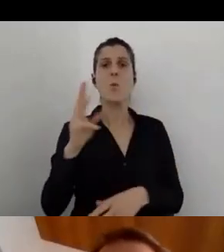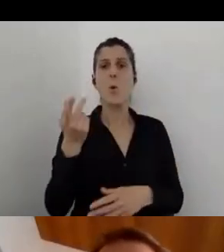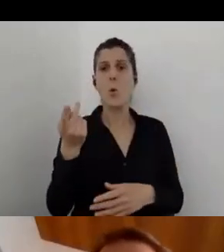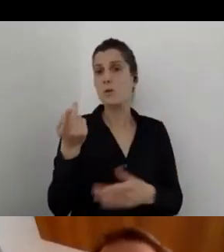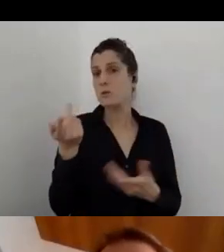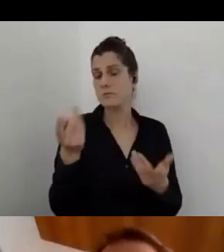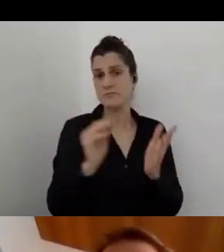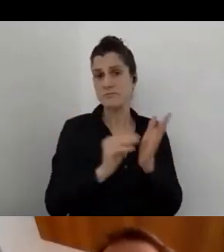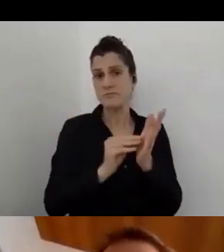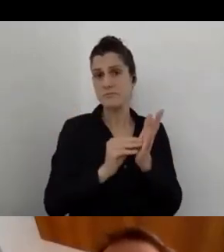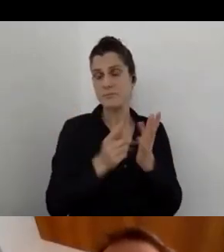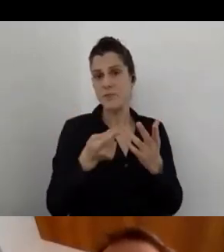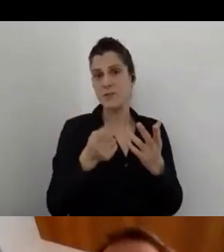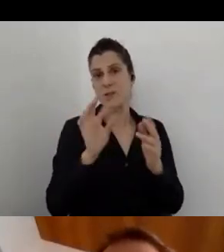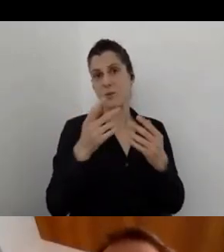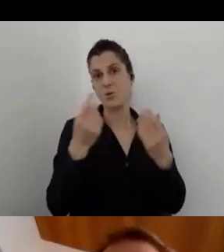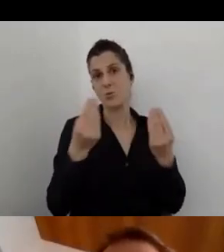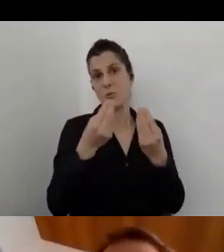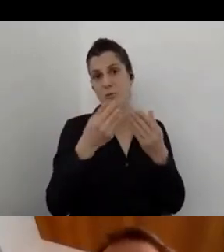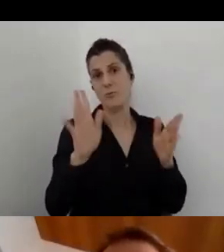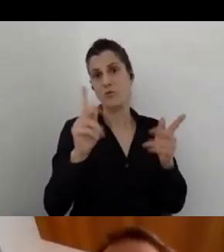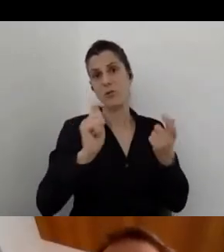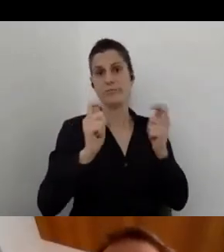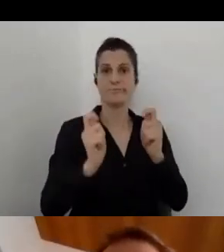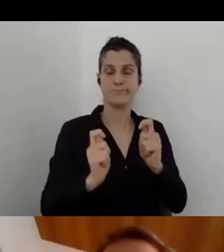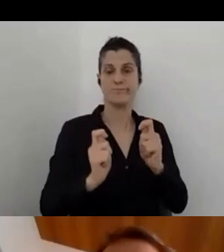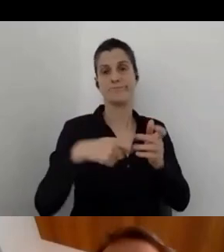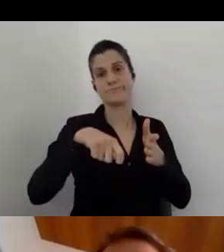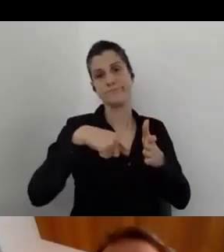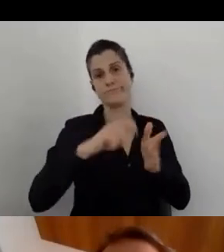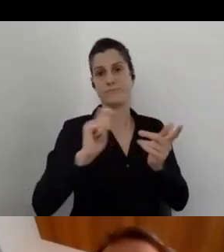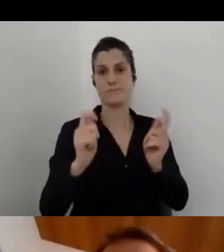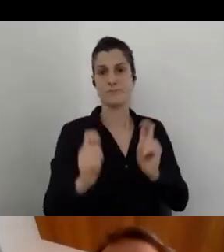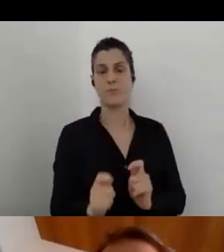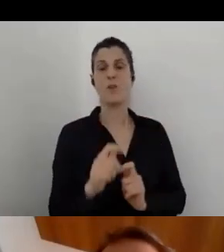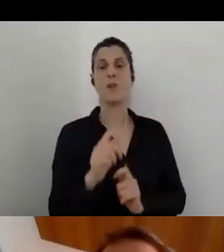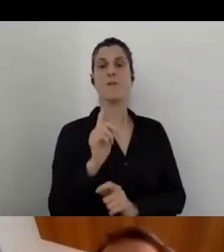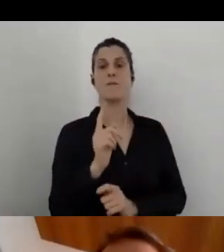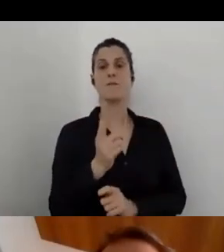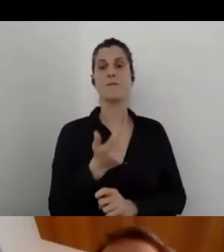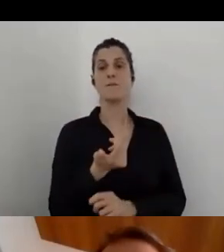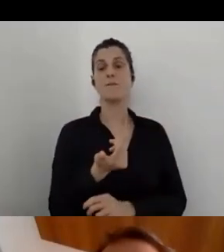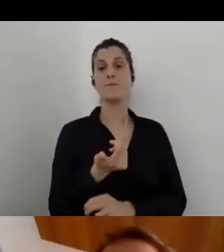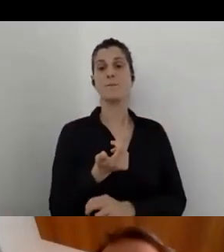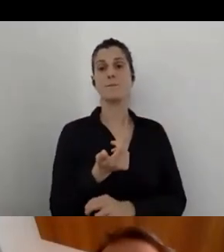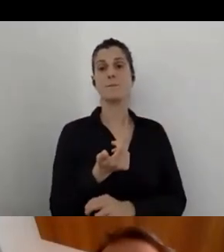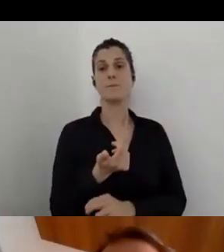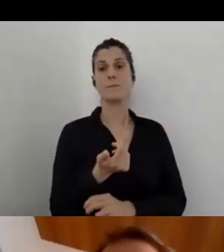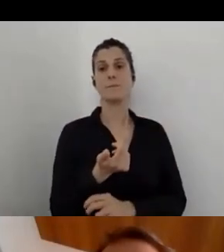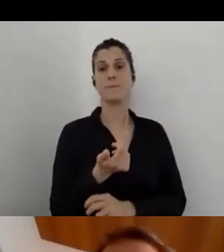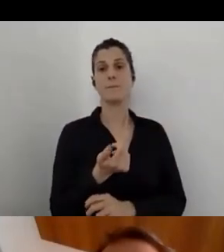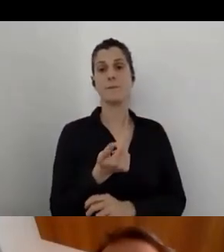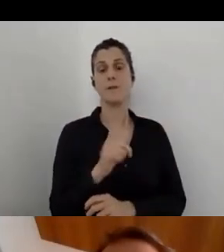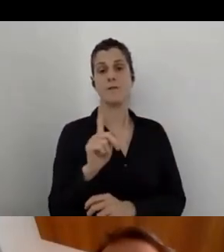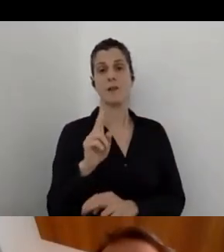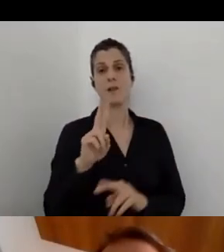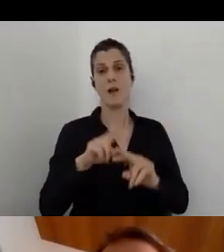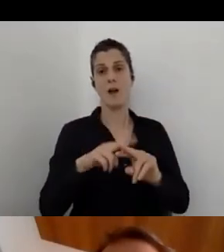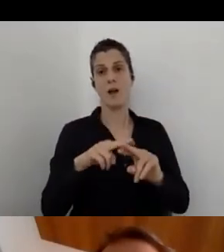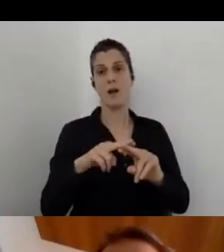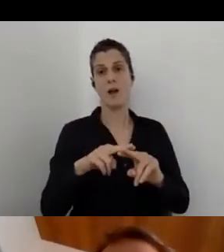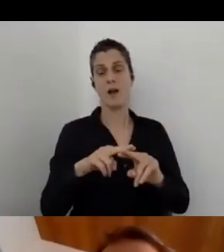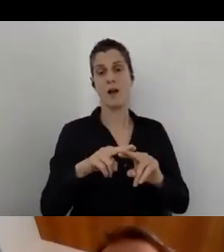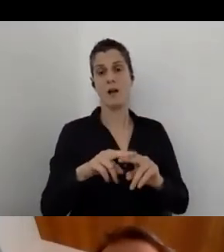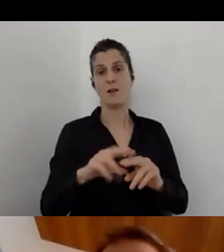it's something open that you can add and edit and give it to your client as you want.